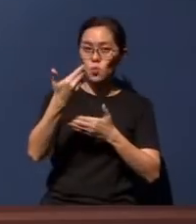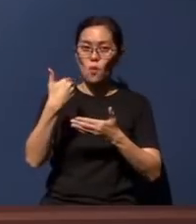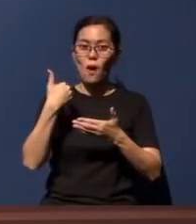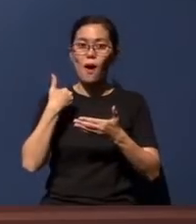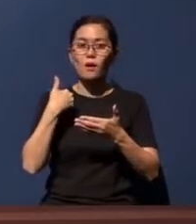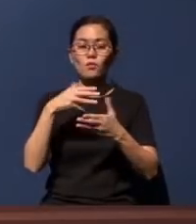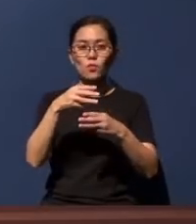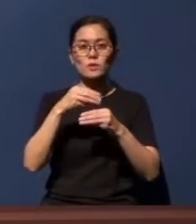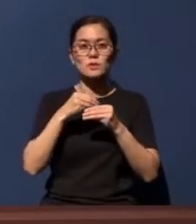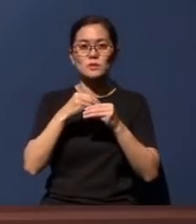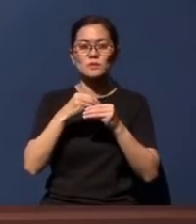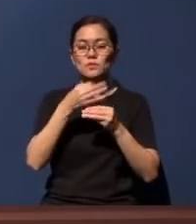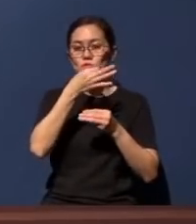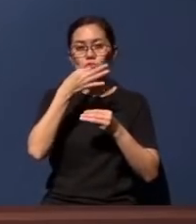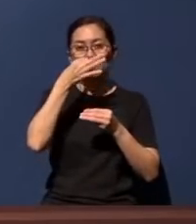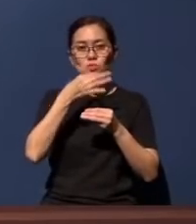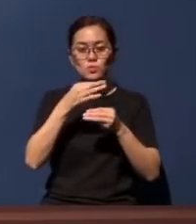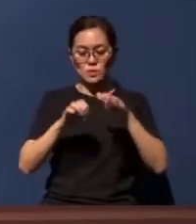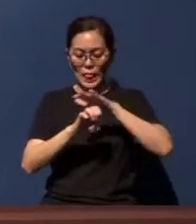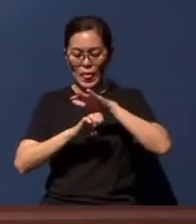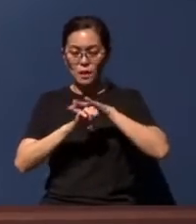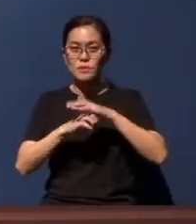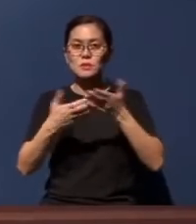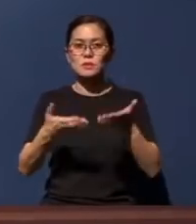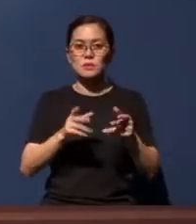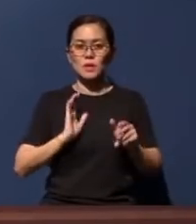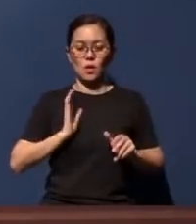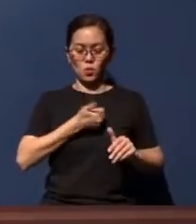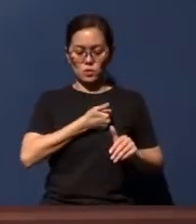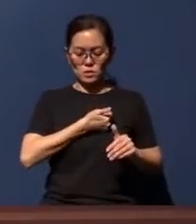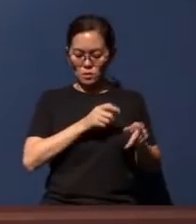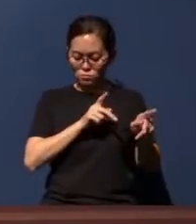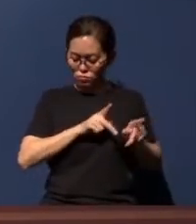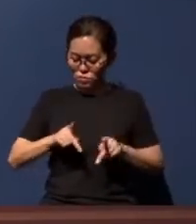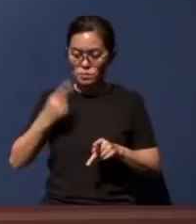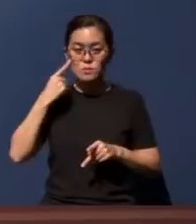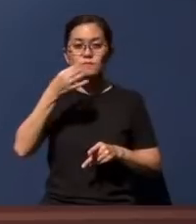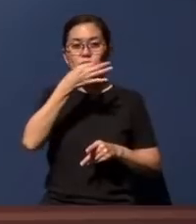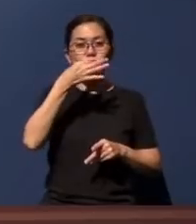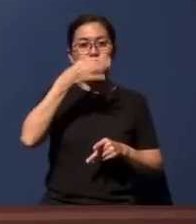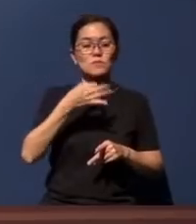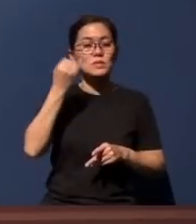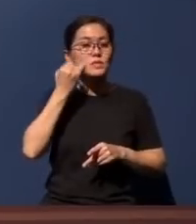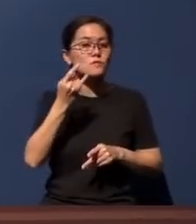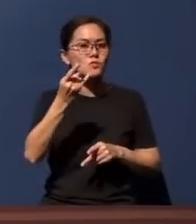the Communion elements - to just prepare ourselves for the Communion. And if you have forgotten or